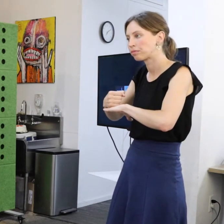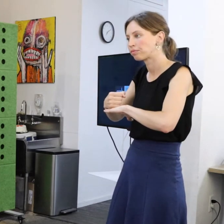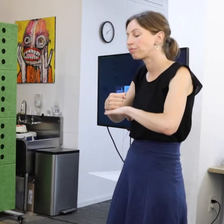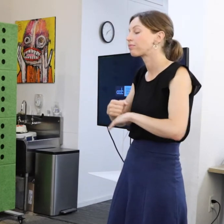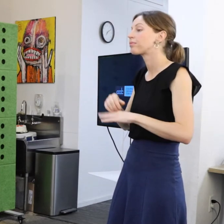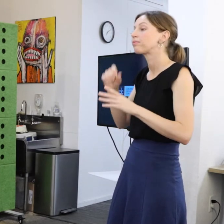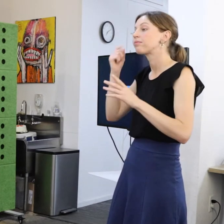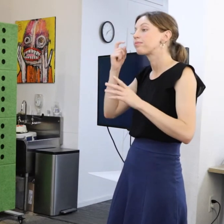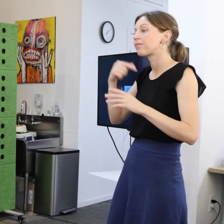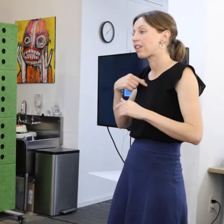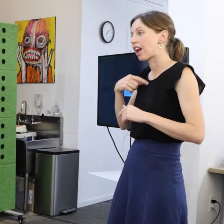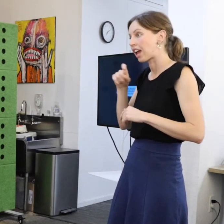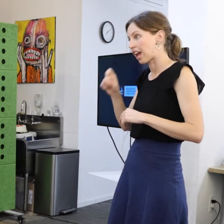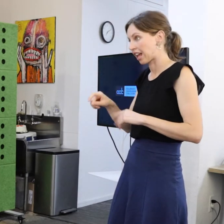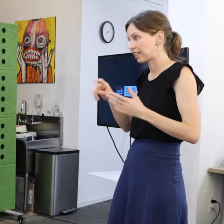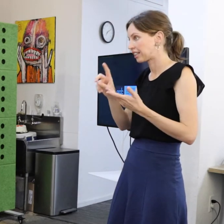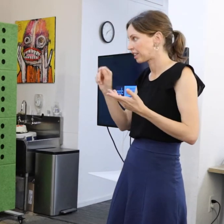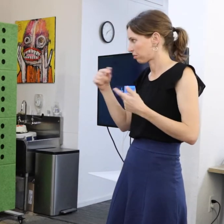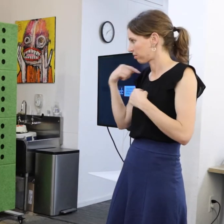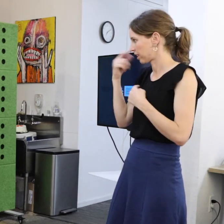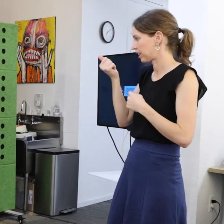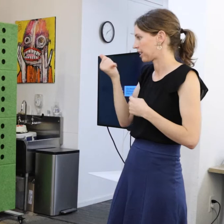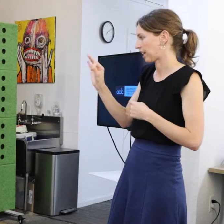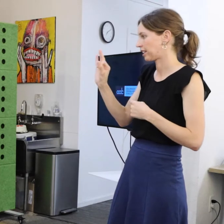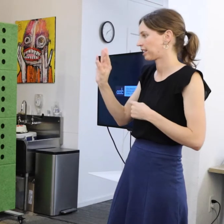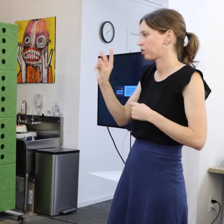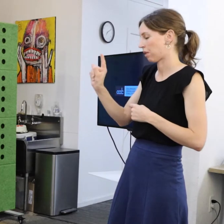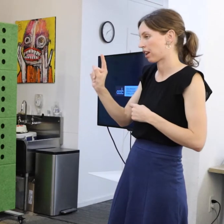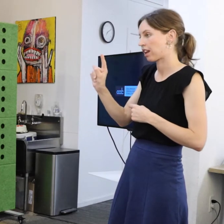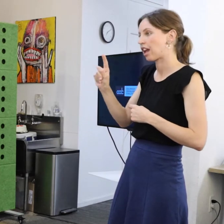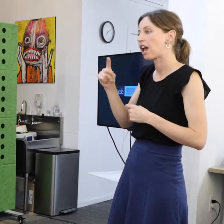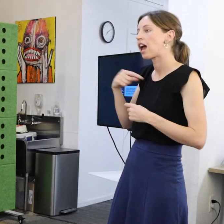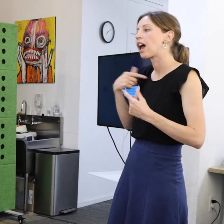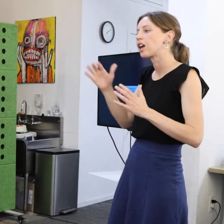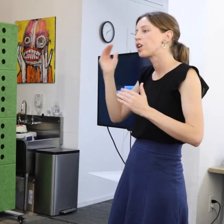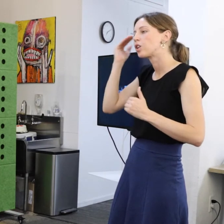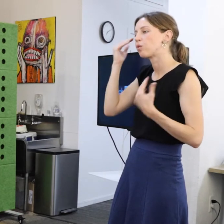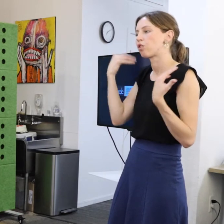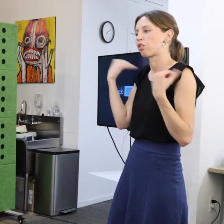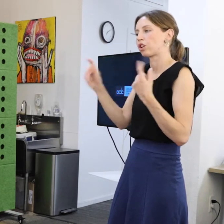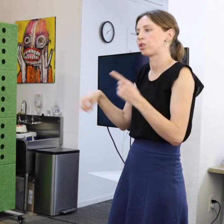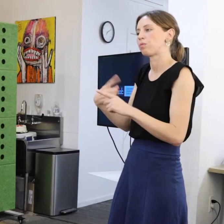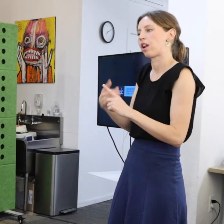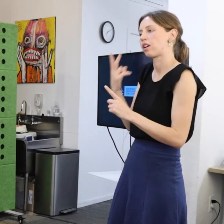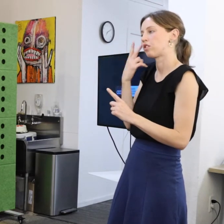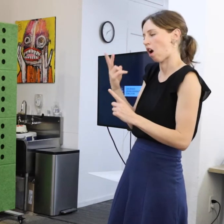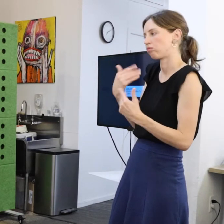Even though I had been disabled since 1961 I knew courage when I saw it.